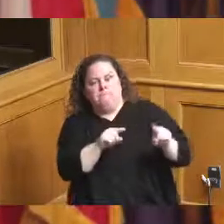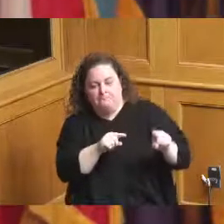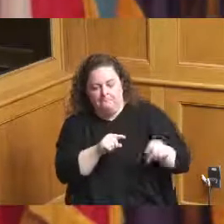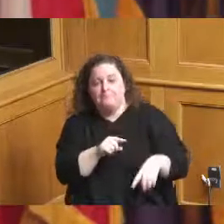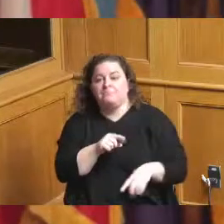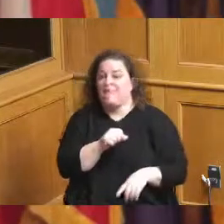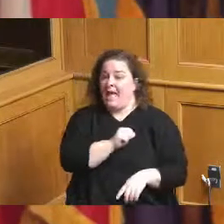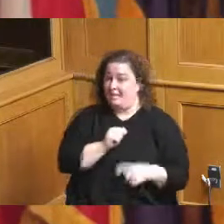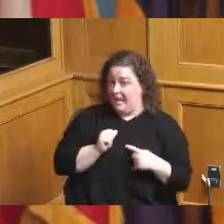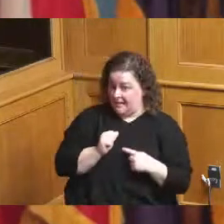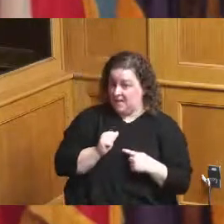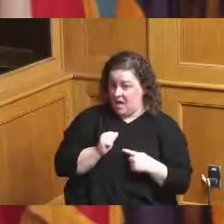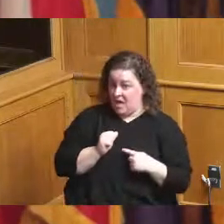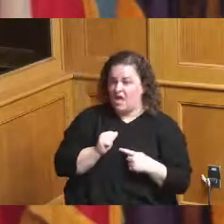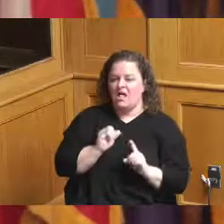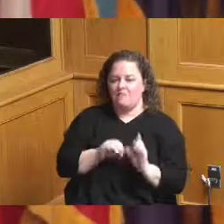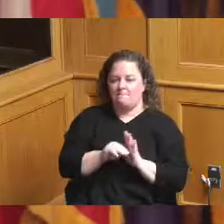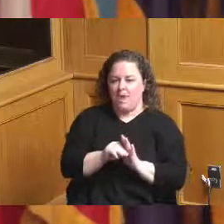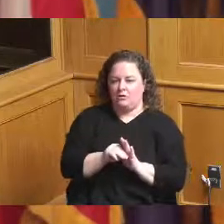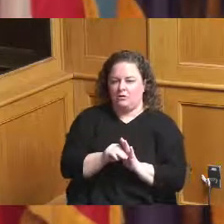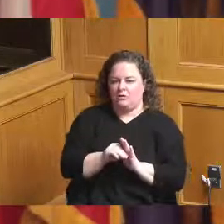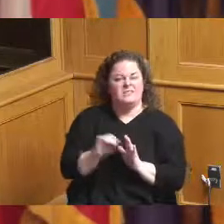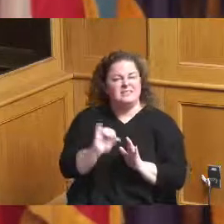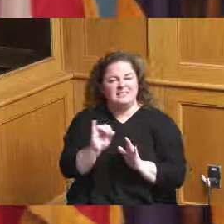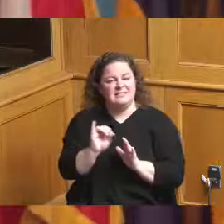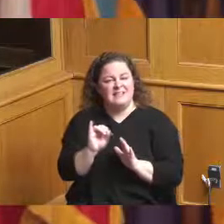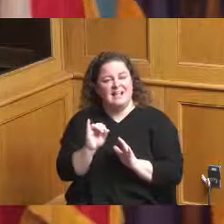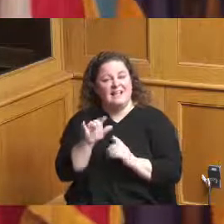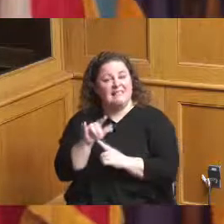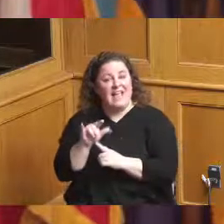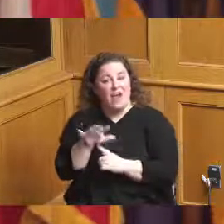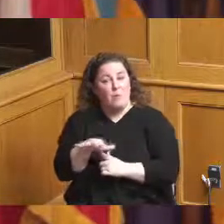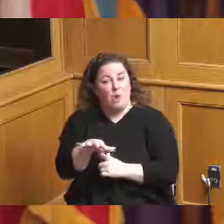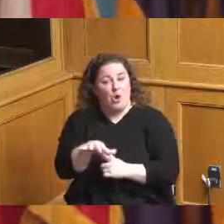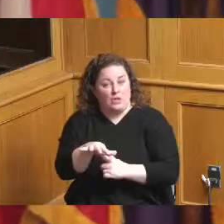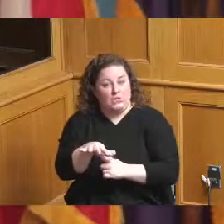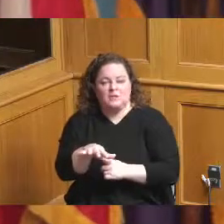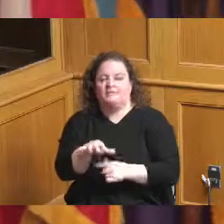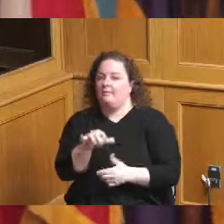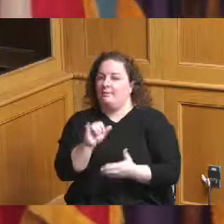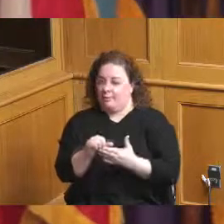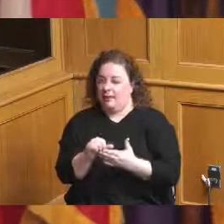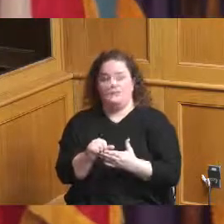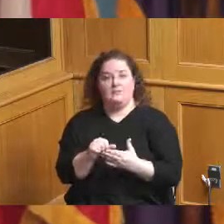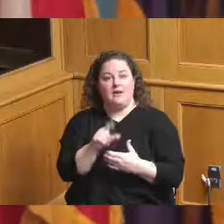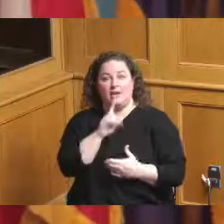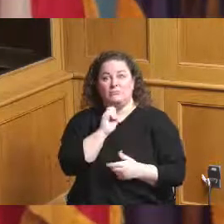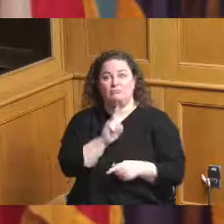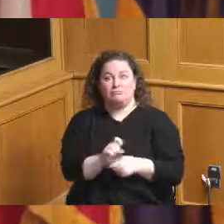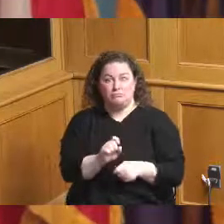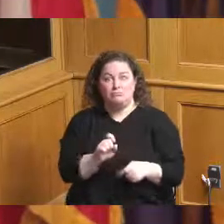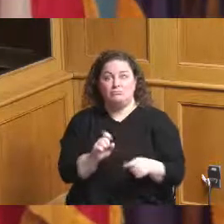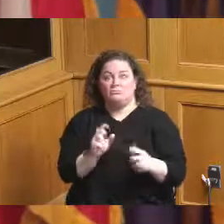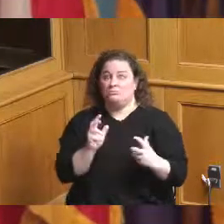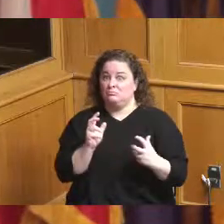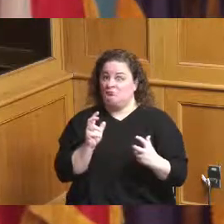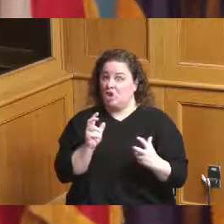model like they did with the airport and it took the courage and sometimes not popularity